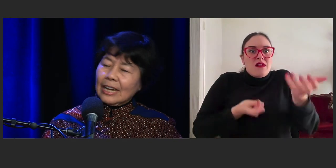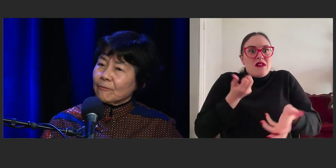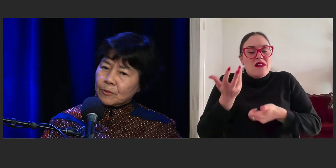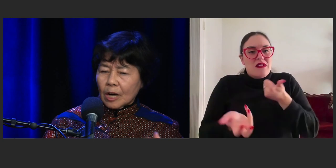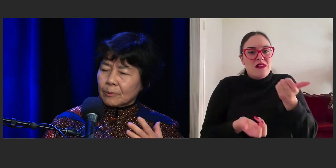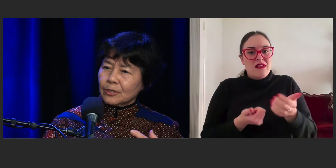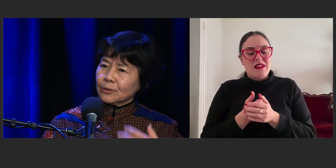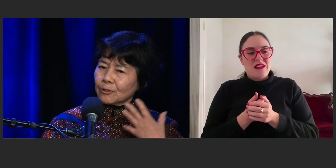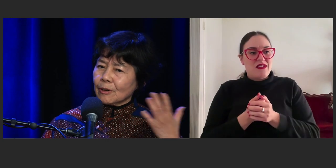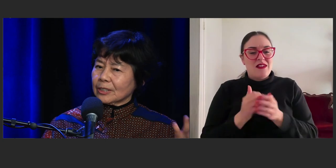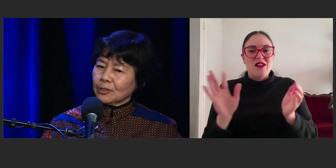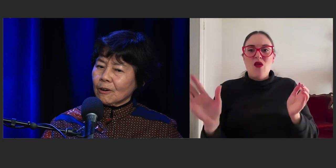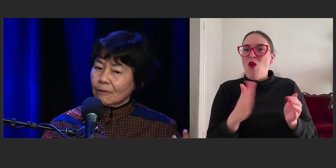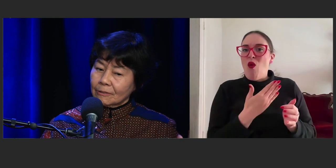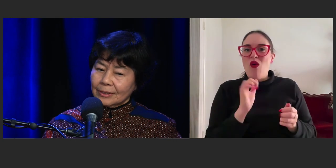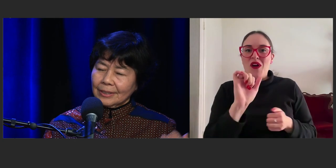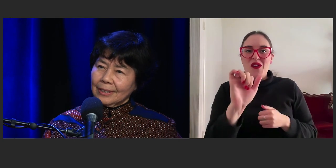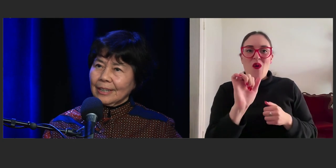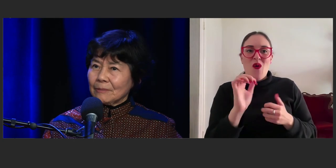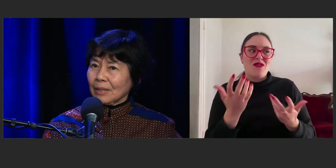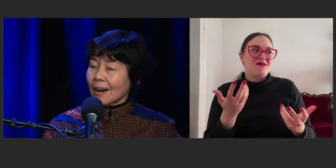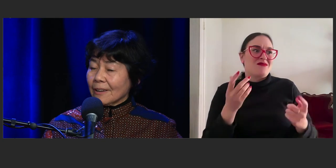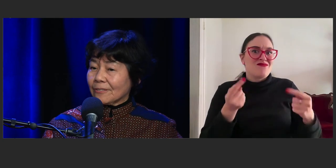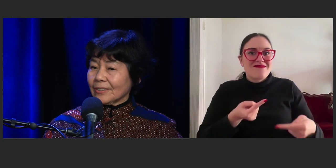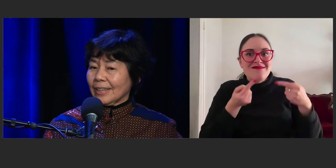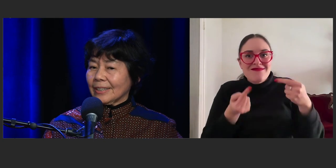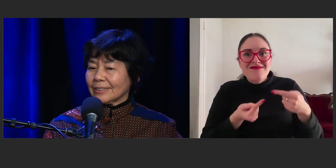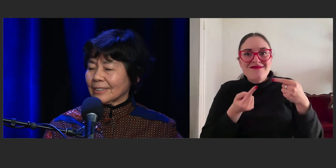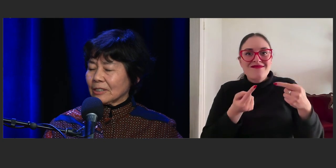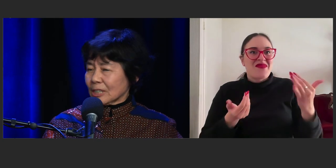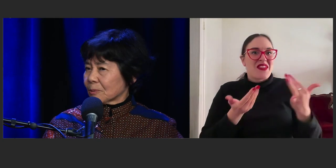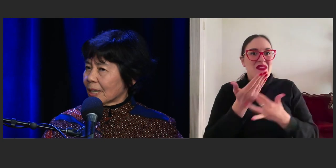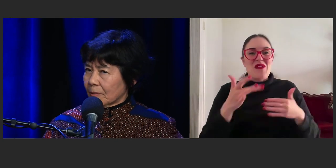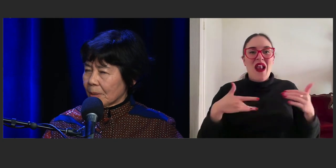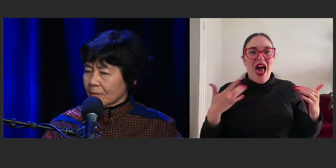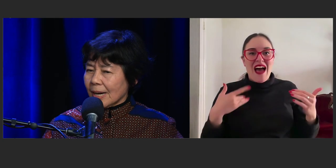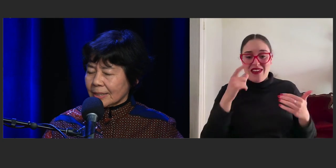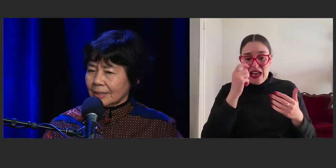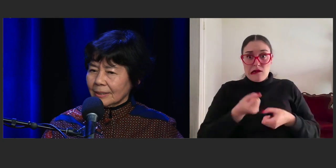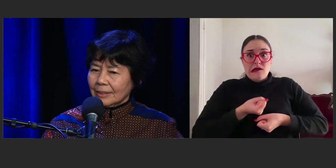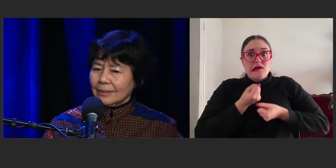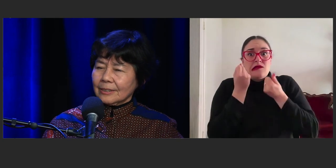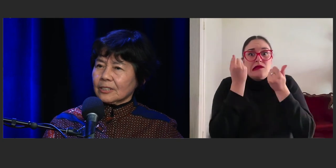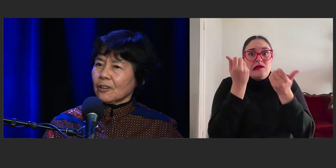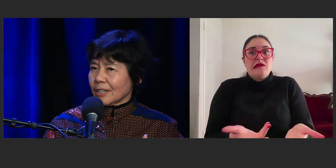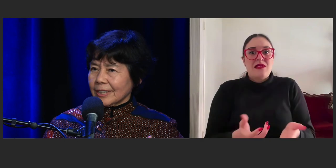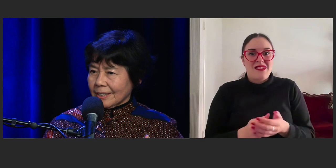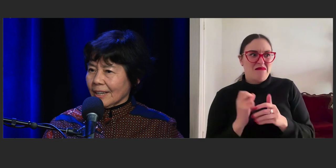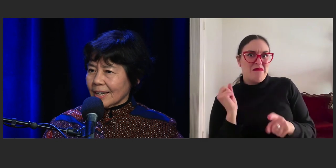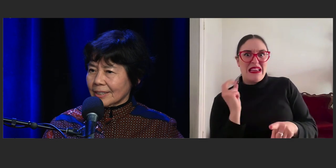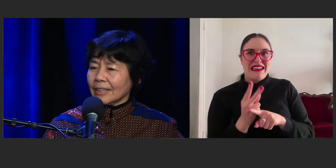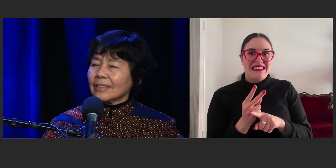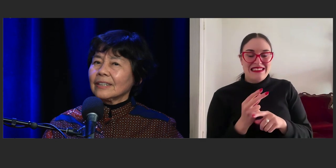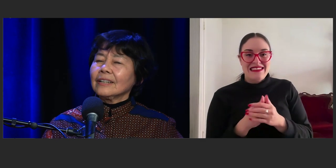that have troubled you throughout your whole life. And that's what I love about writing. It's totally cathartic.